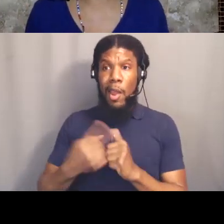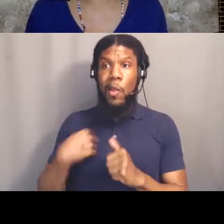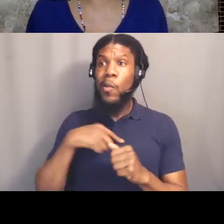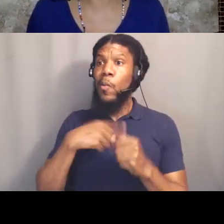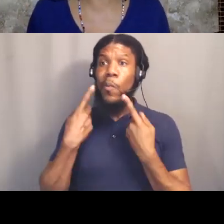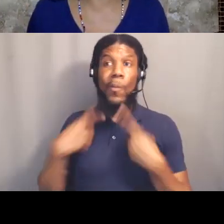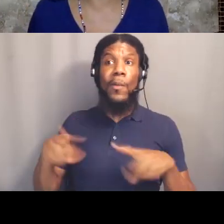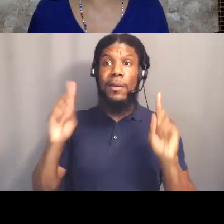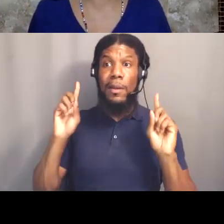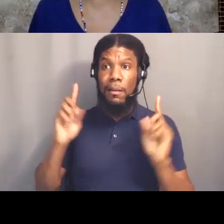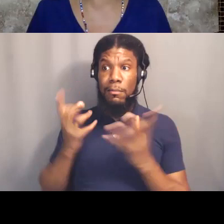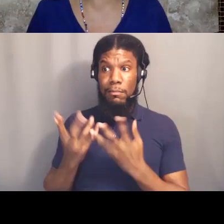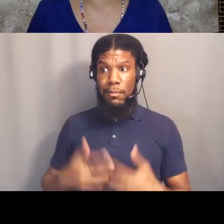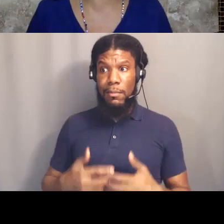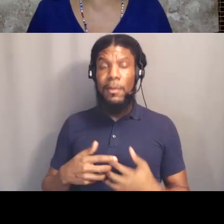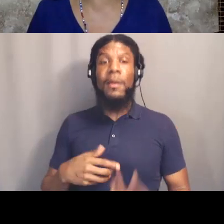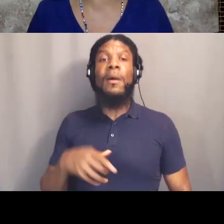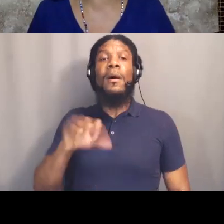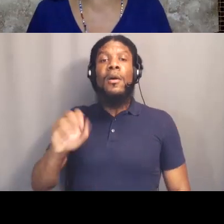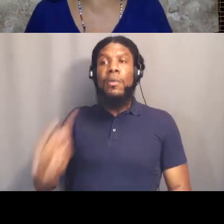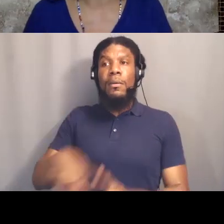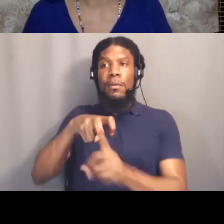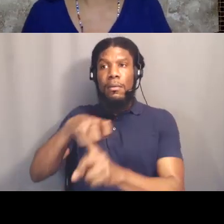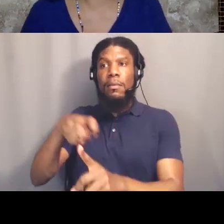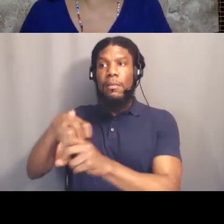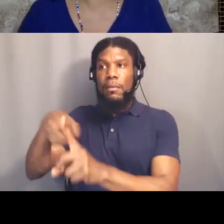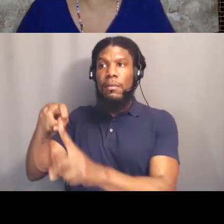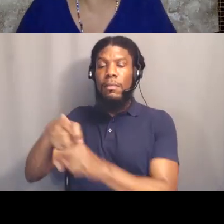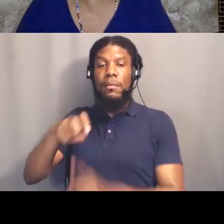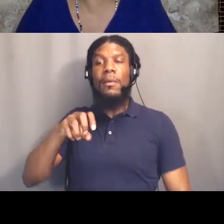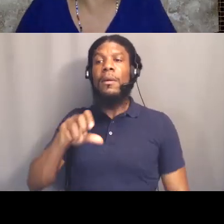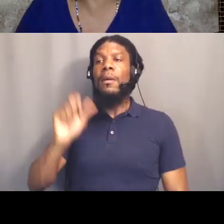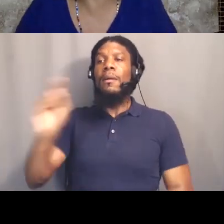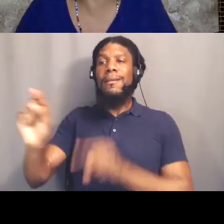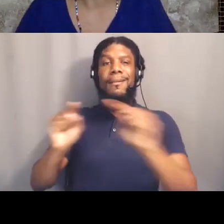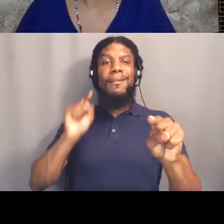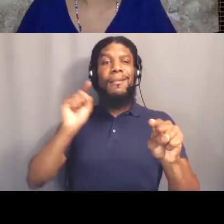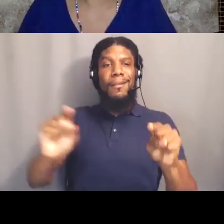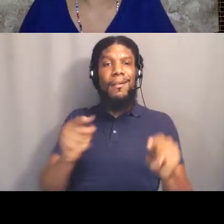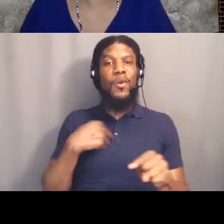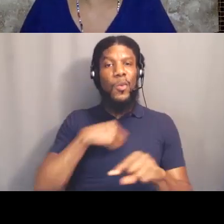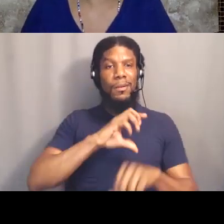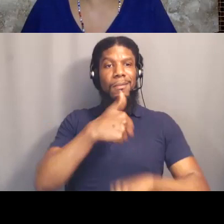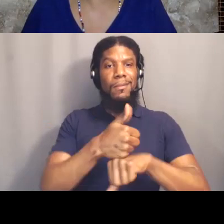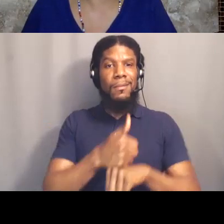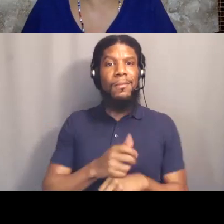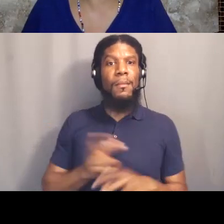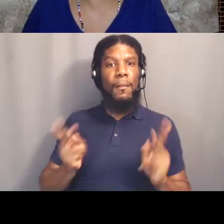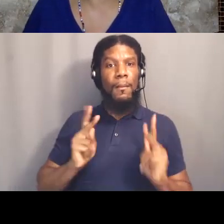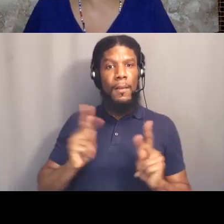what we call The People's Progressive Justice Reforms which are being supported by District Attorney George Gascón.